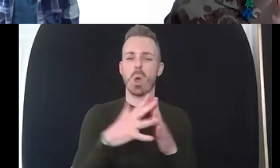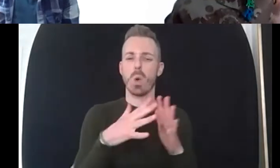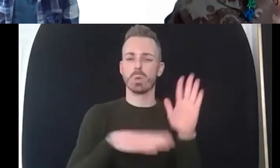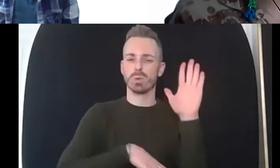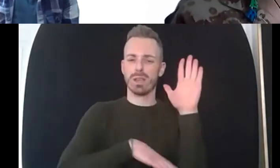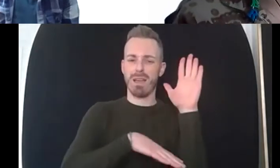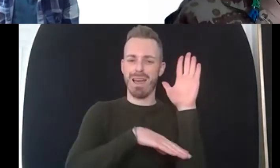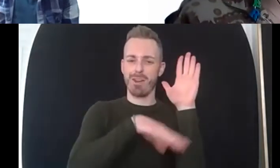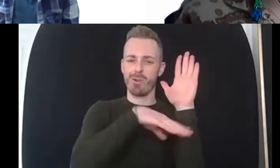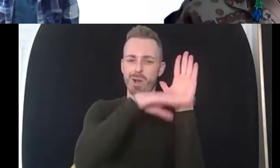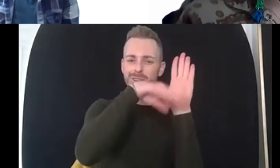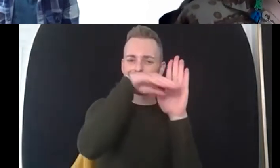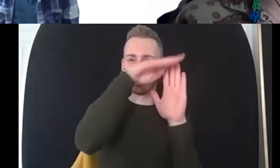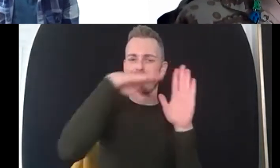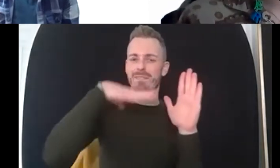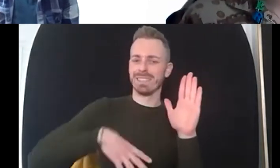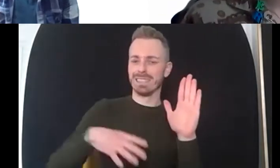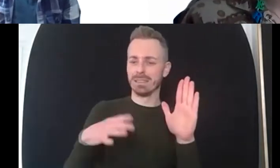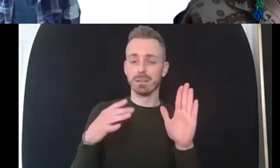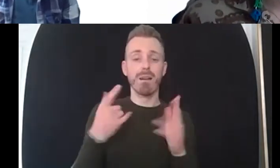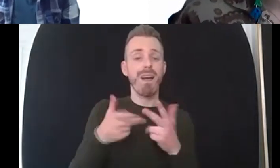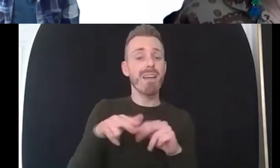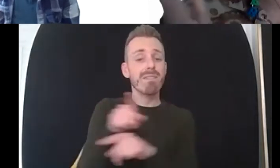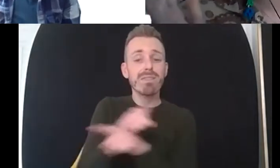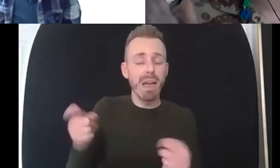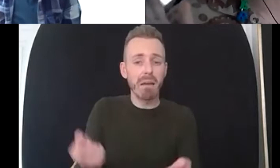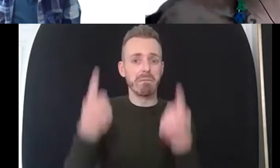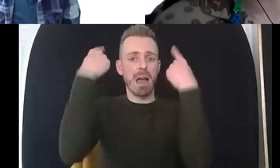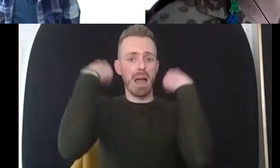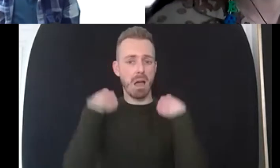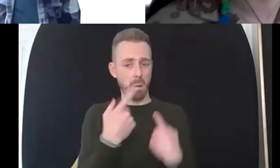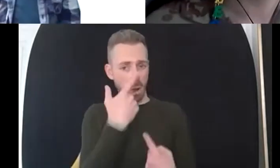about the hierarchy just in case anyone was um i hadn't heard of it before you know fine